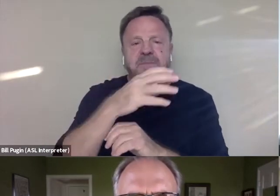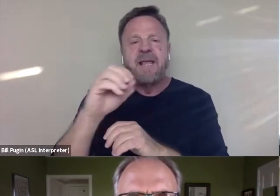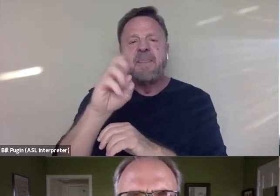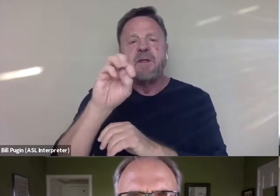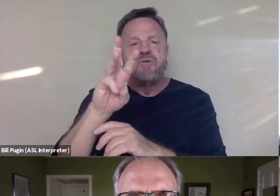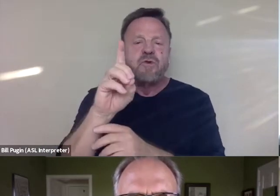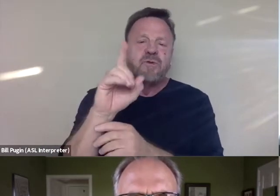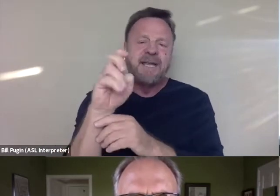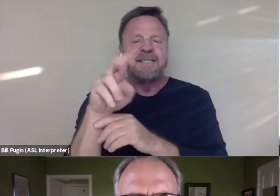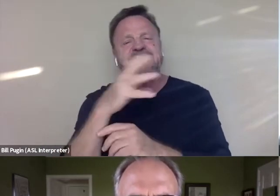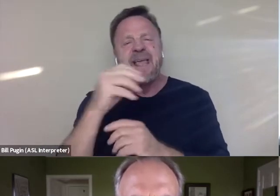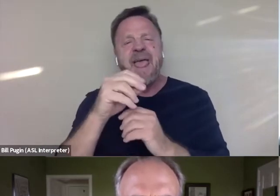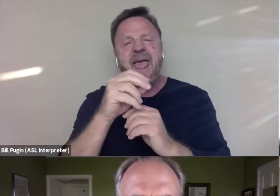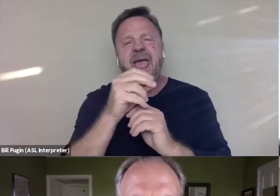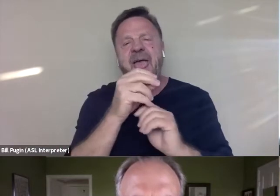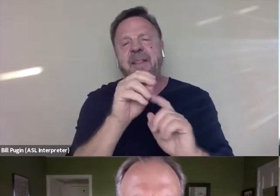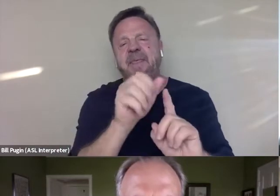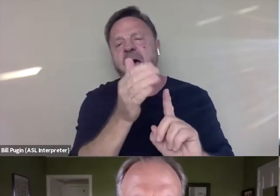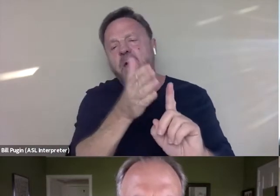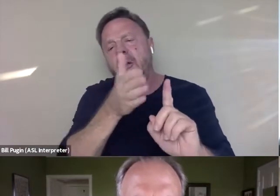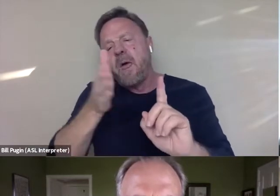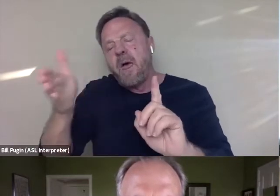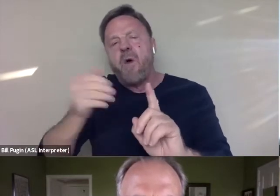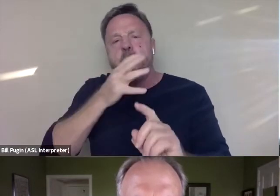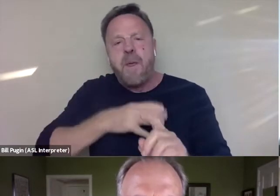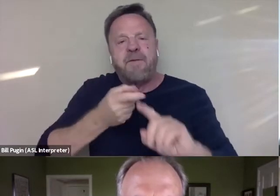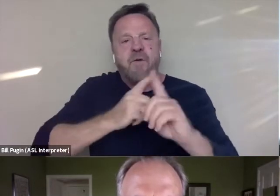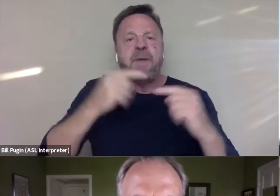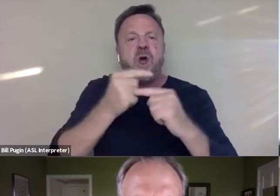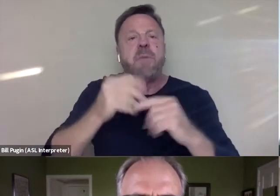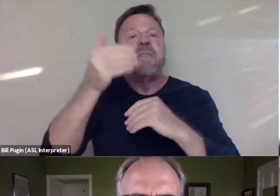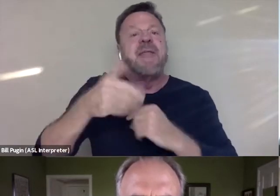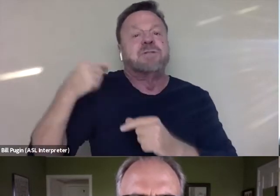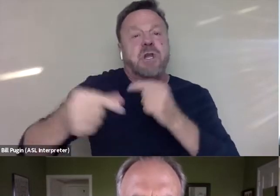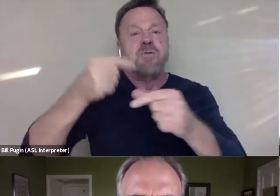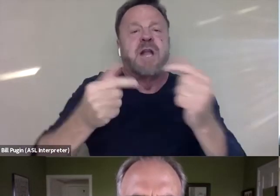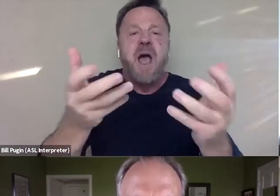and the other women out there from being harmed in the next generation. I'd like to save the next generation